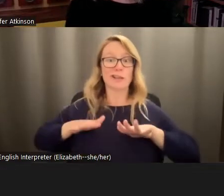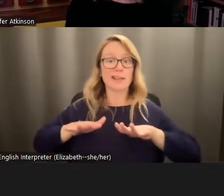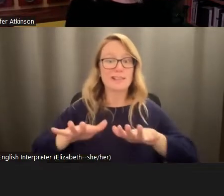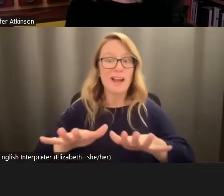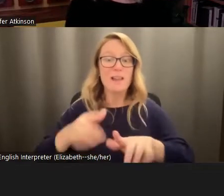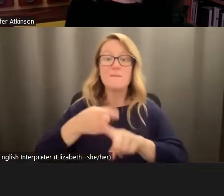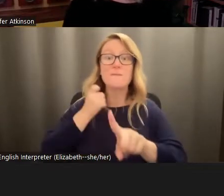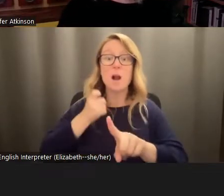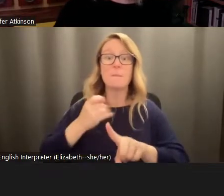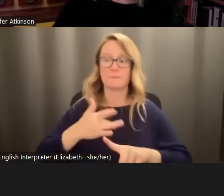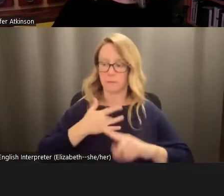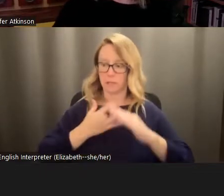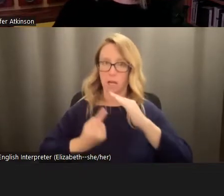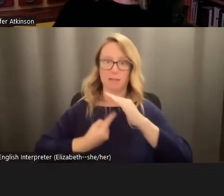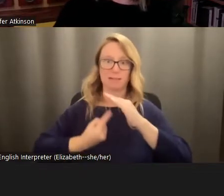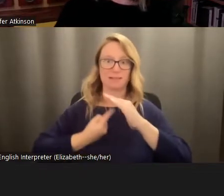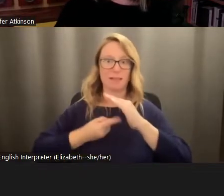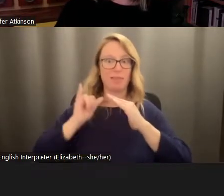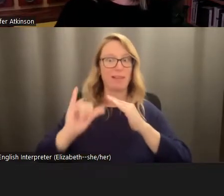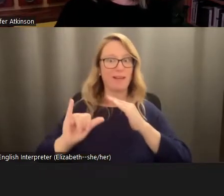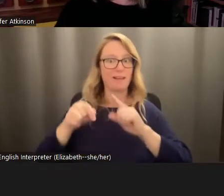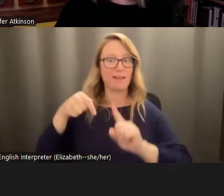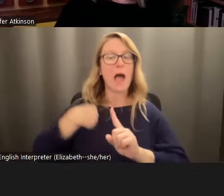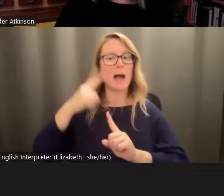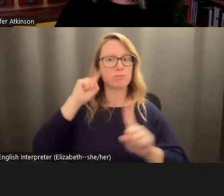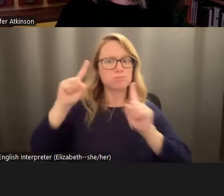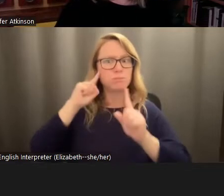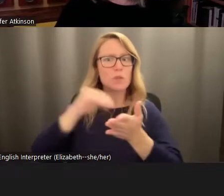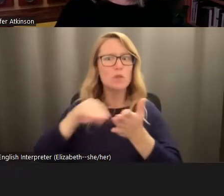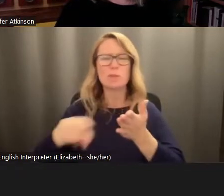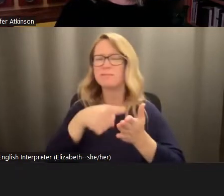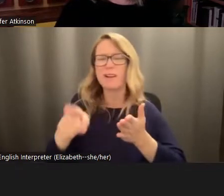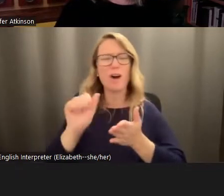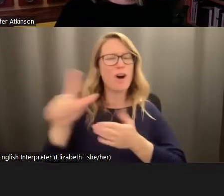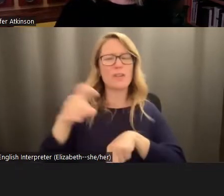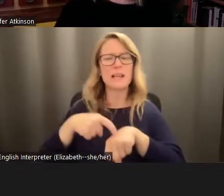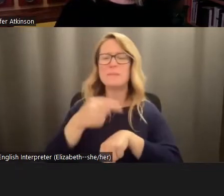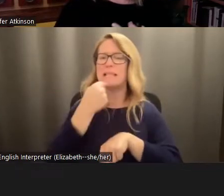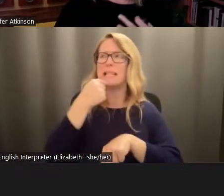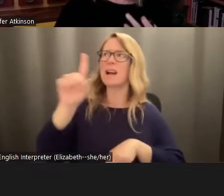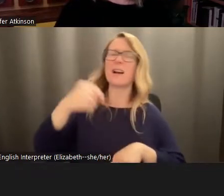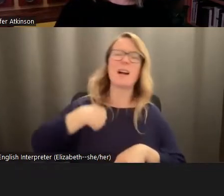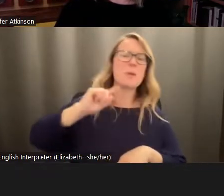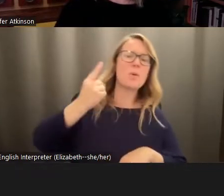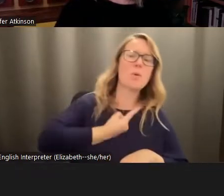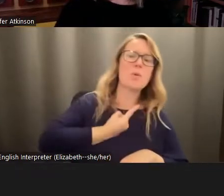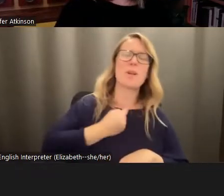feeling isolated. And I hear students say all the time, they feel like they are the only ones who feel this level of despair,